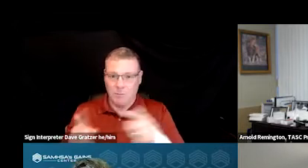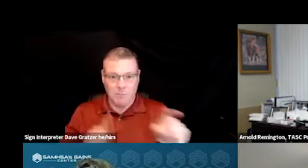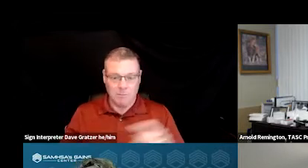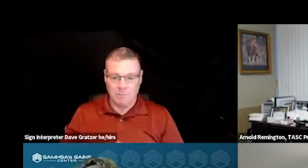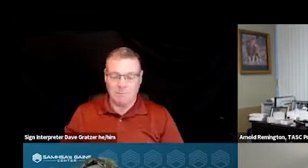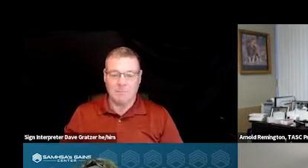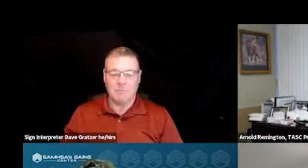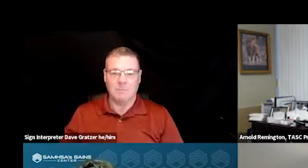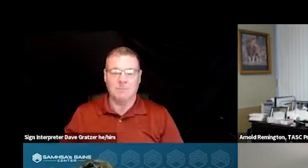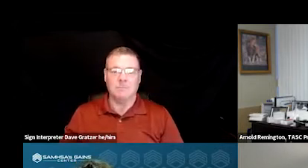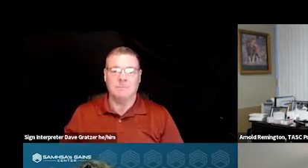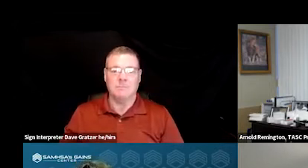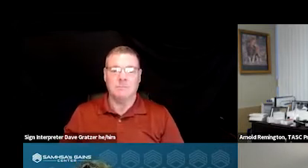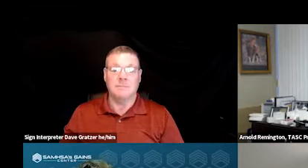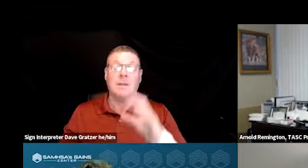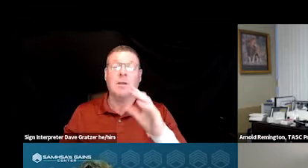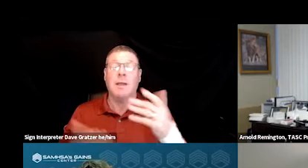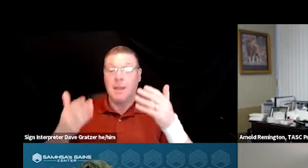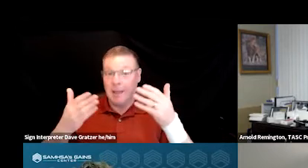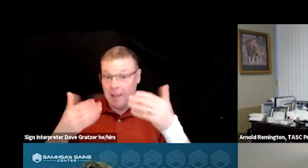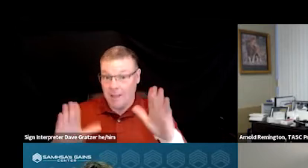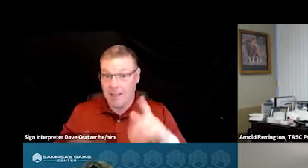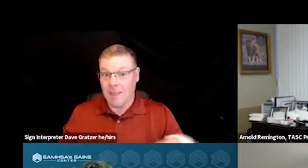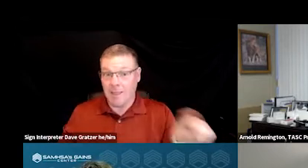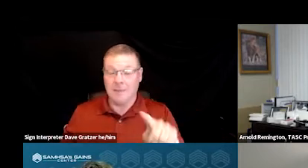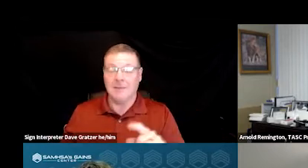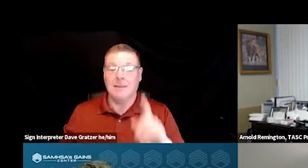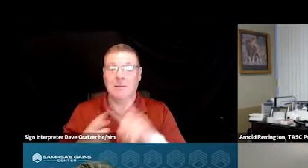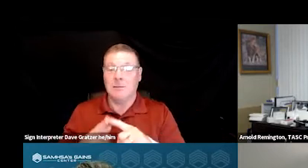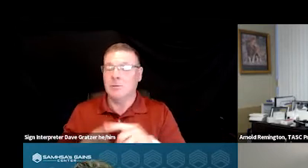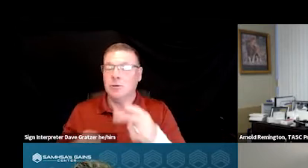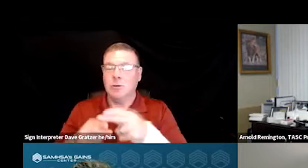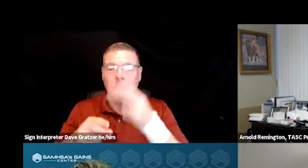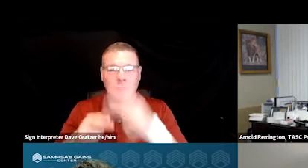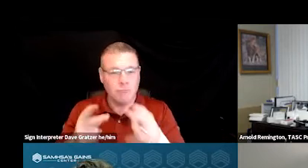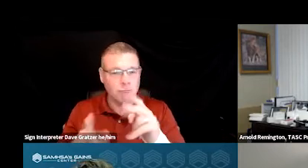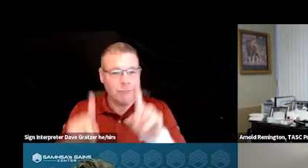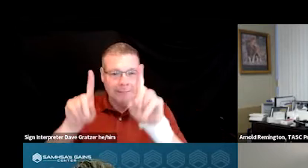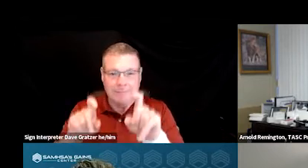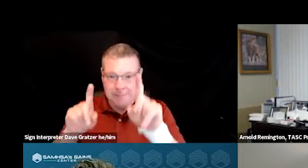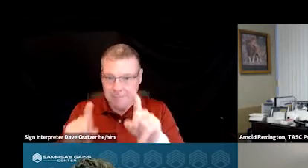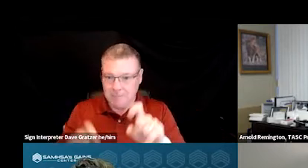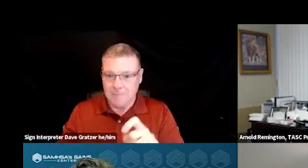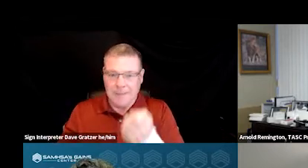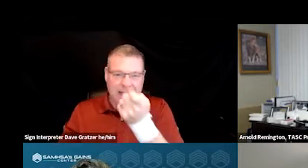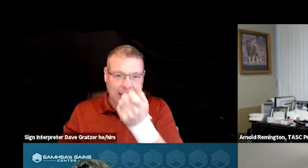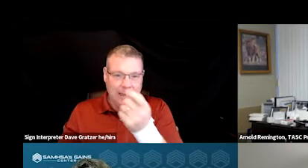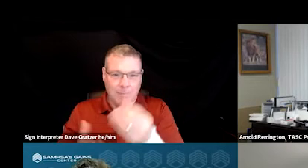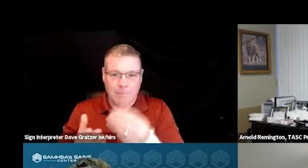And so by allowing them to do just a brief screening. So we knew just a little bit of high level information